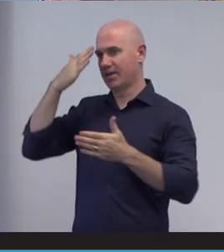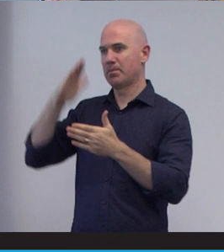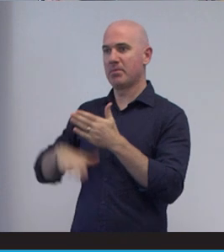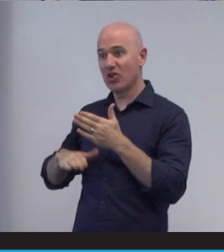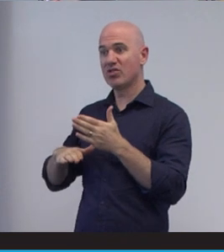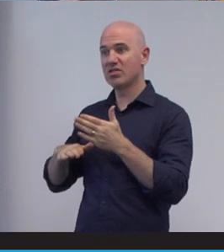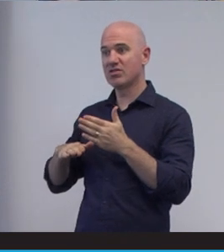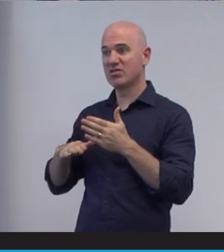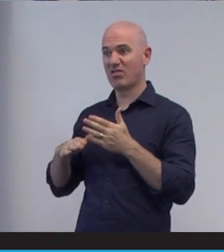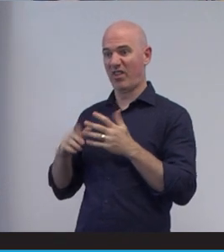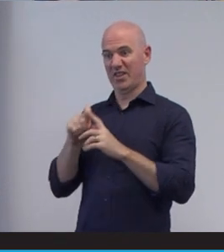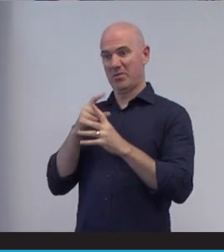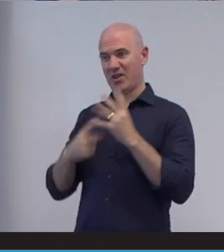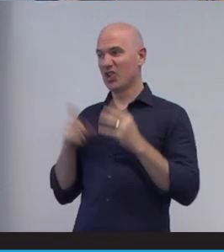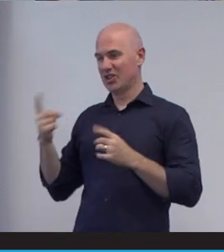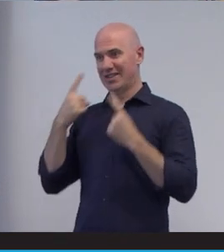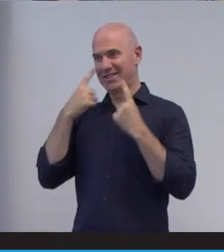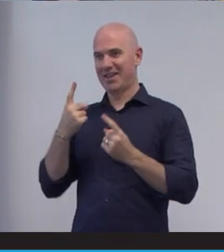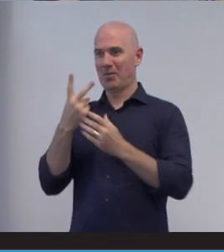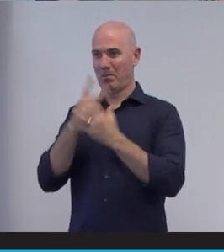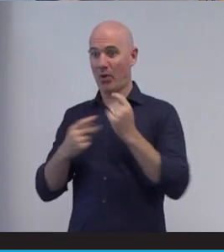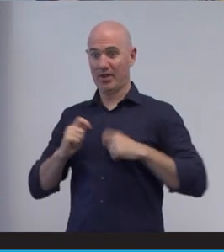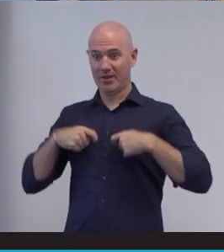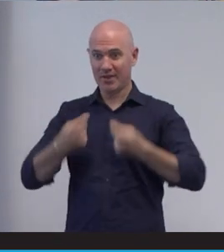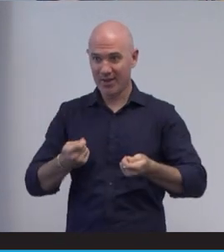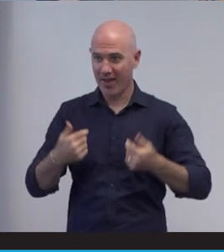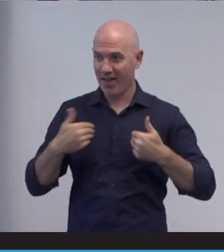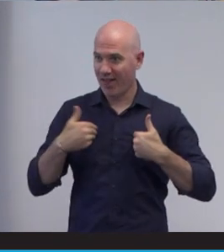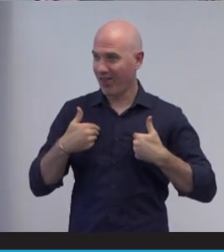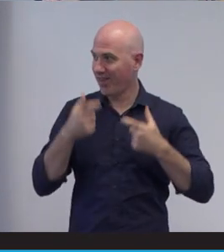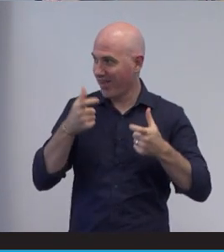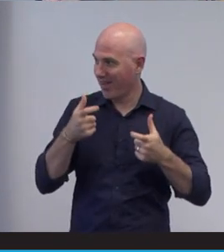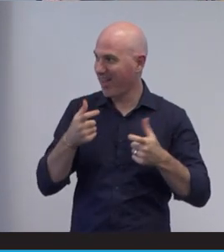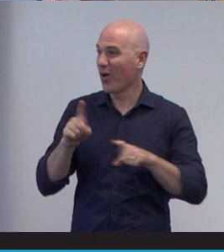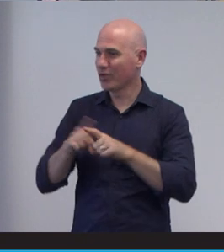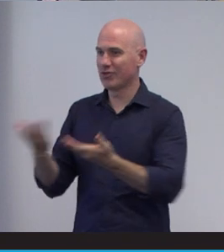her on both ends of the healthcare spectrum, I guess giving and receiving health care. This